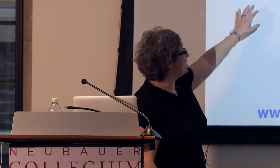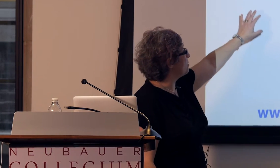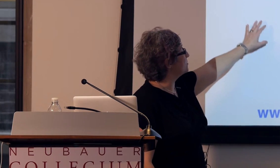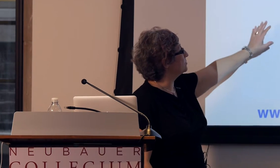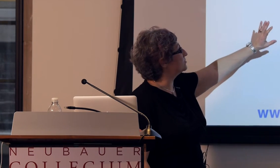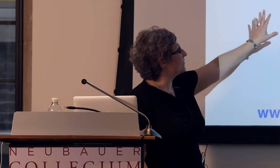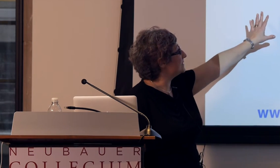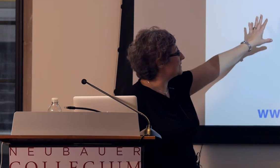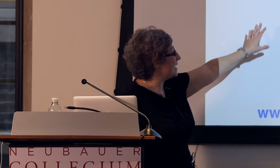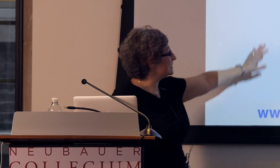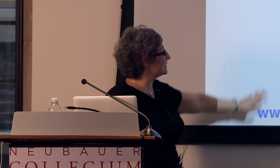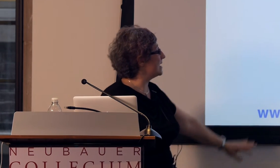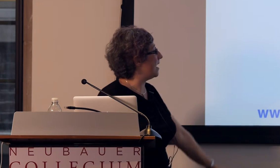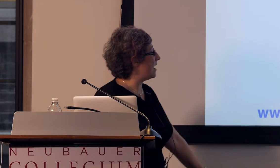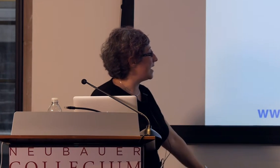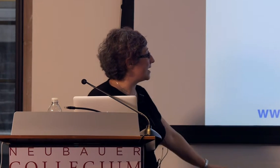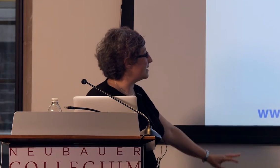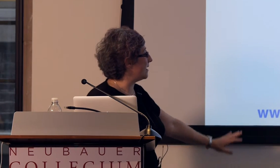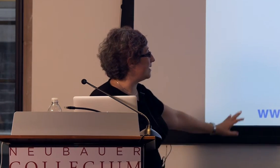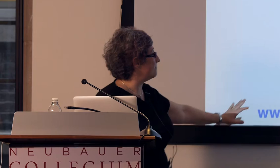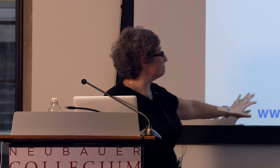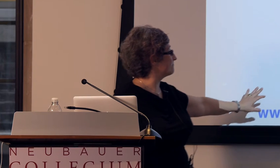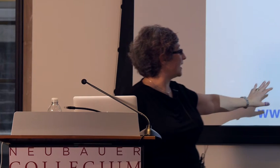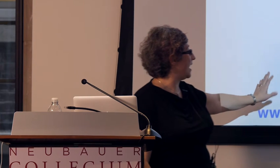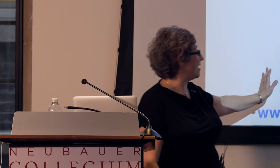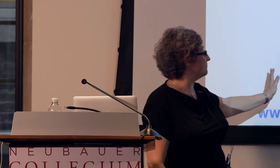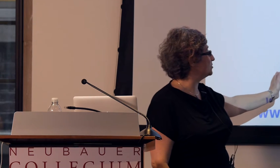So to address that, I have two initiatives.